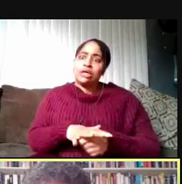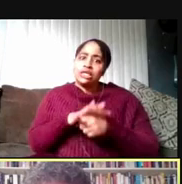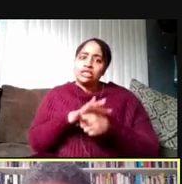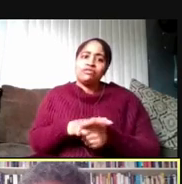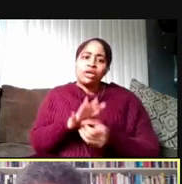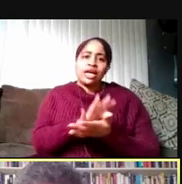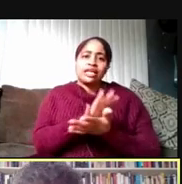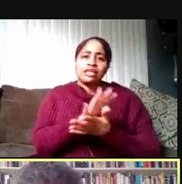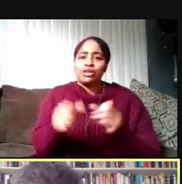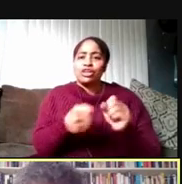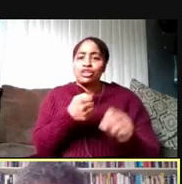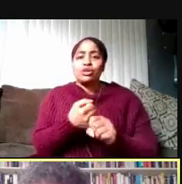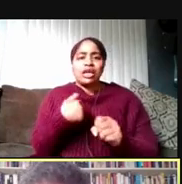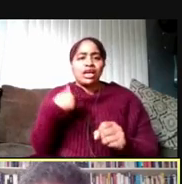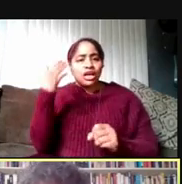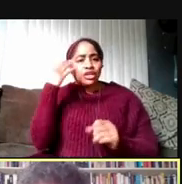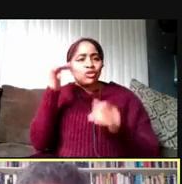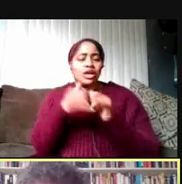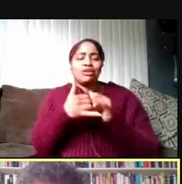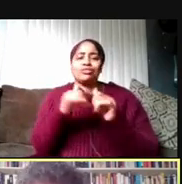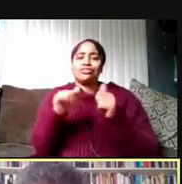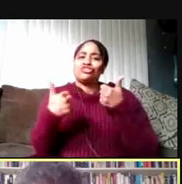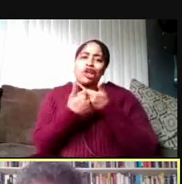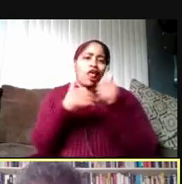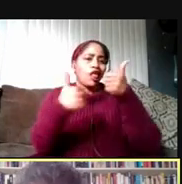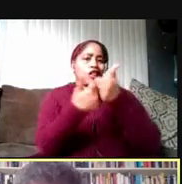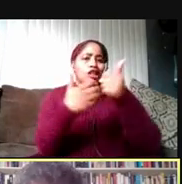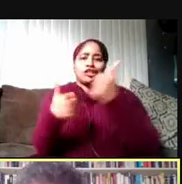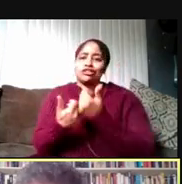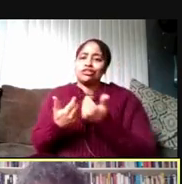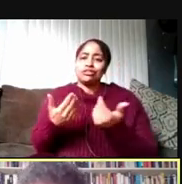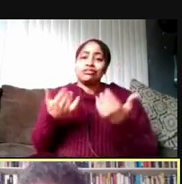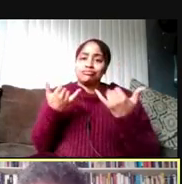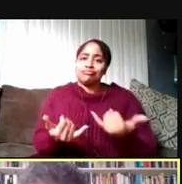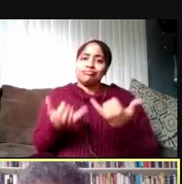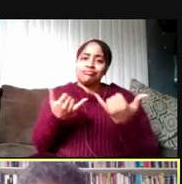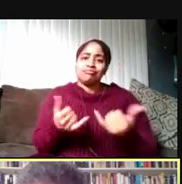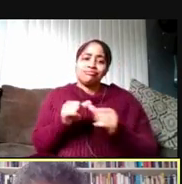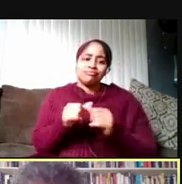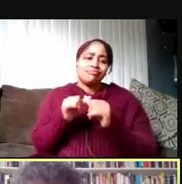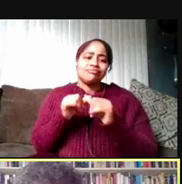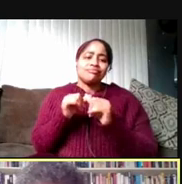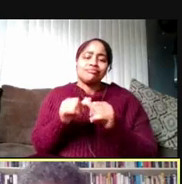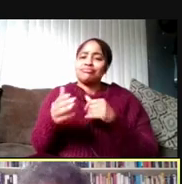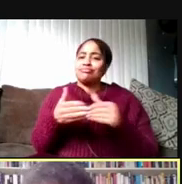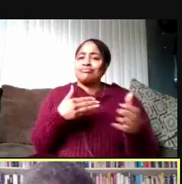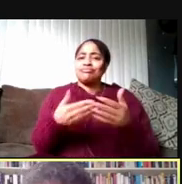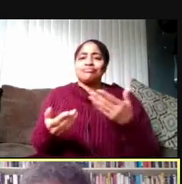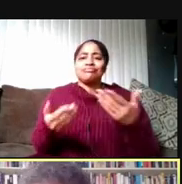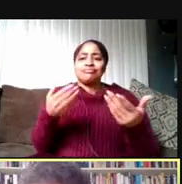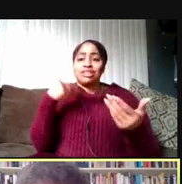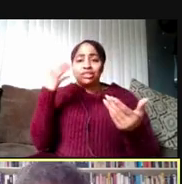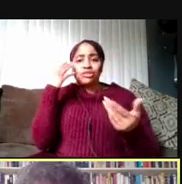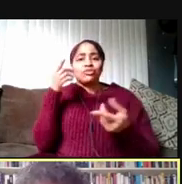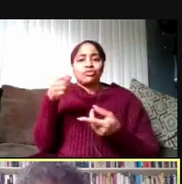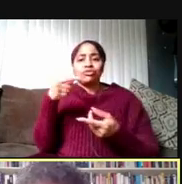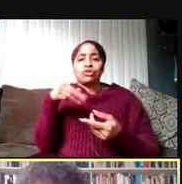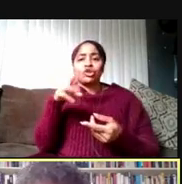I know how challenging things have been and continue to be even though as Preeti has just reminded us,